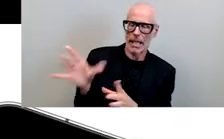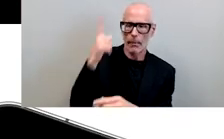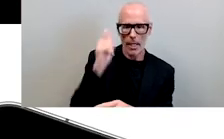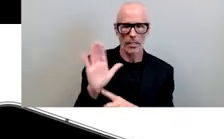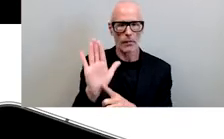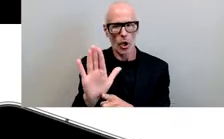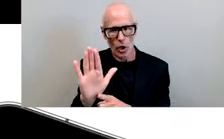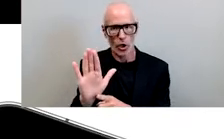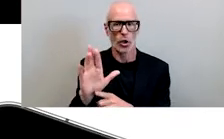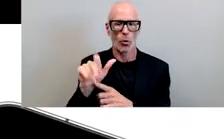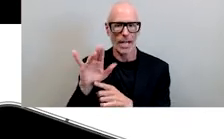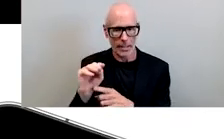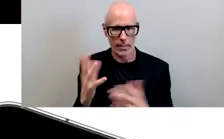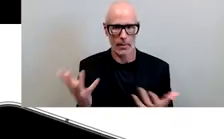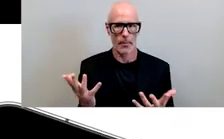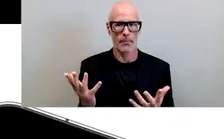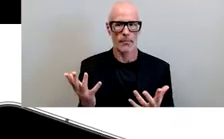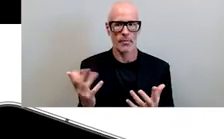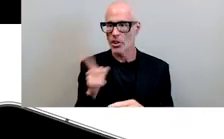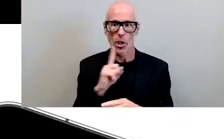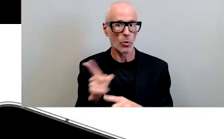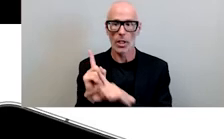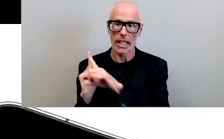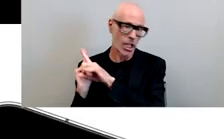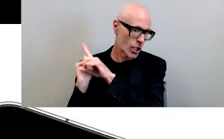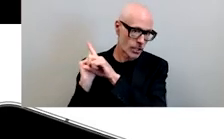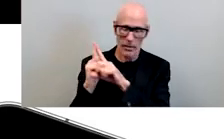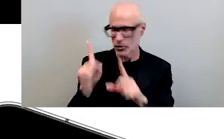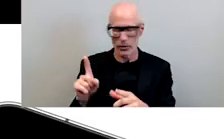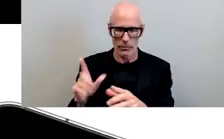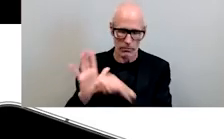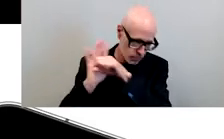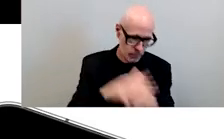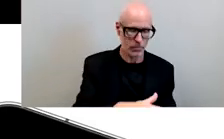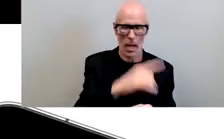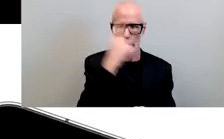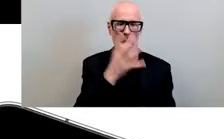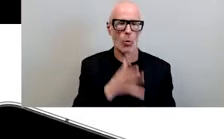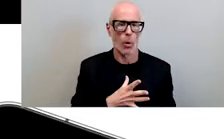she trampled over a black woman to get the vp job what she didn't understand was that she's